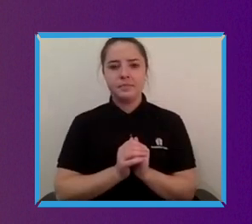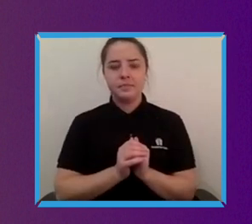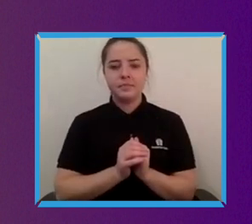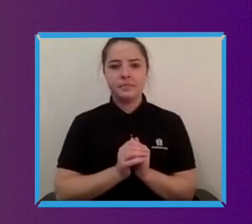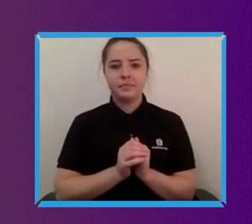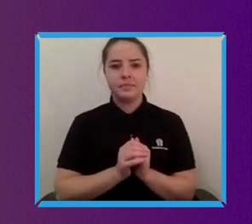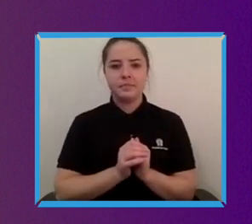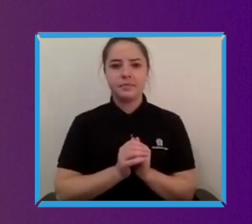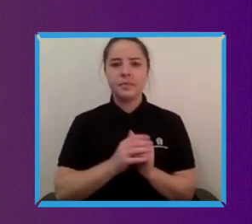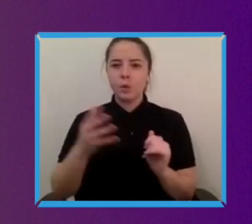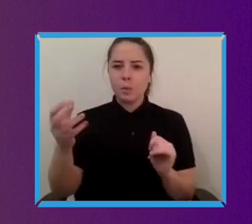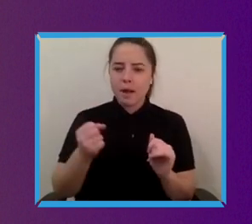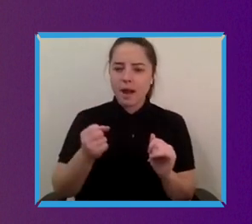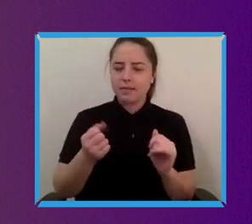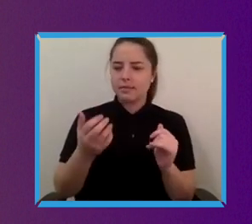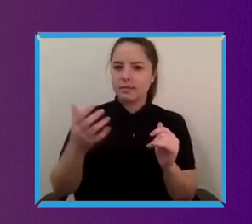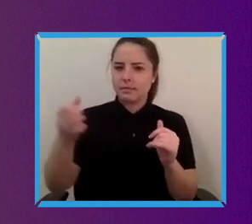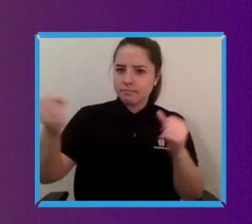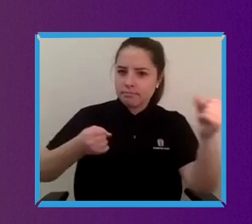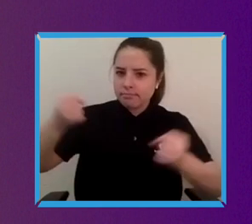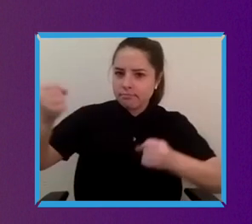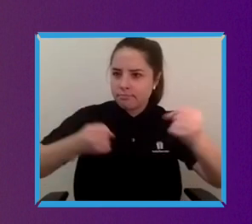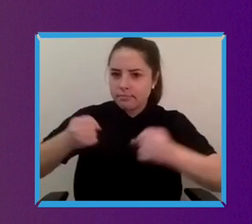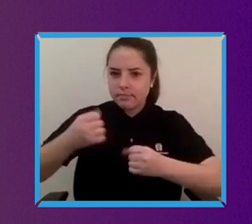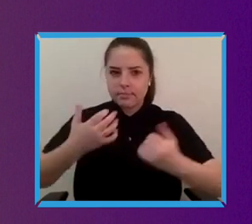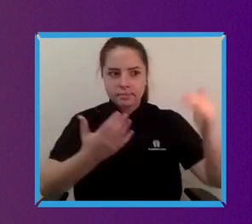technologists, entrepreneurs, policy makers, investors,